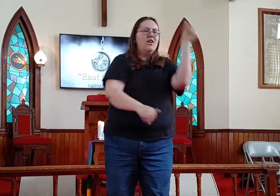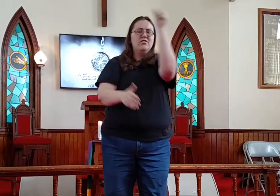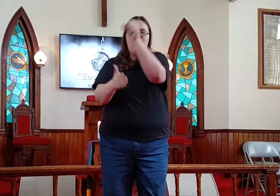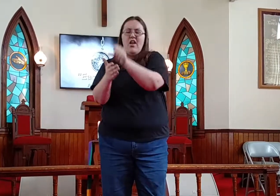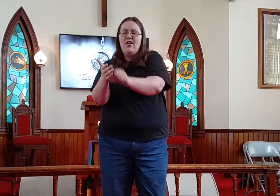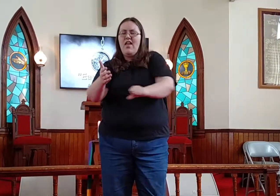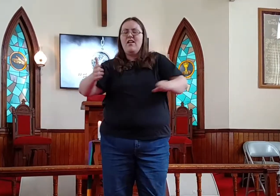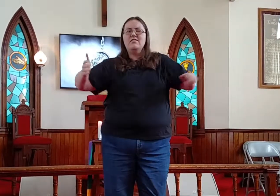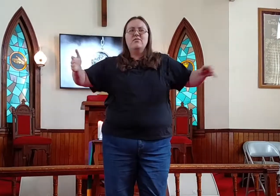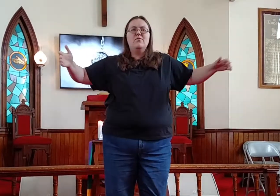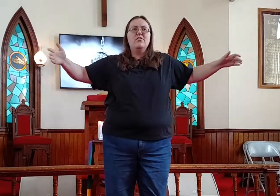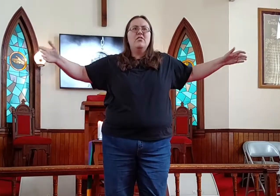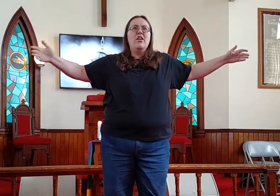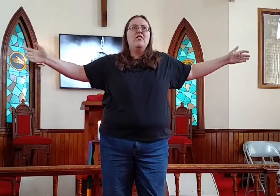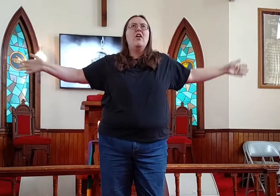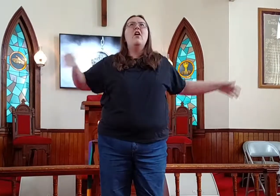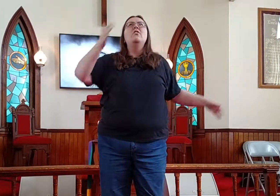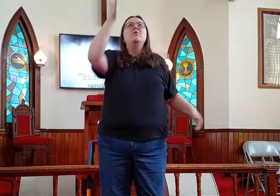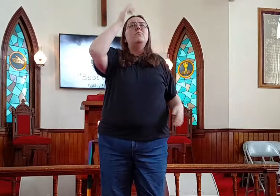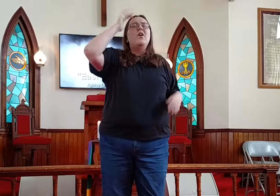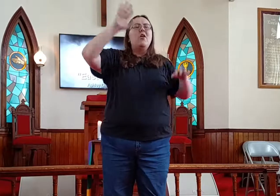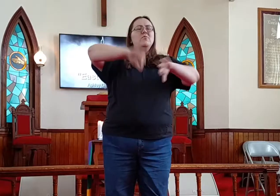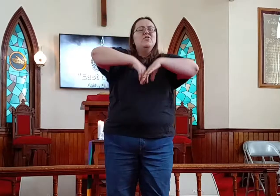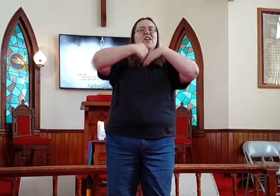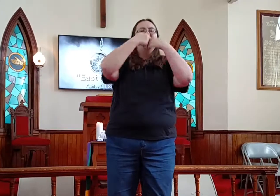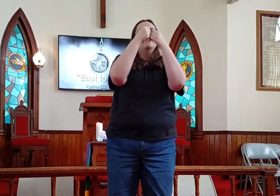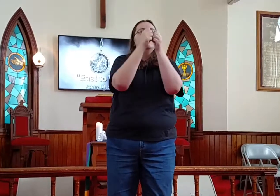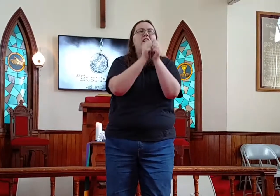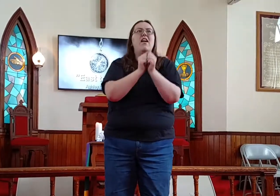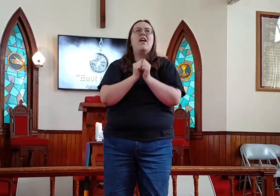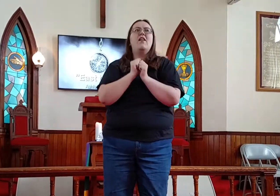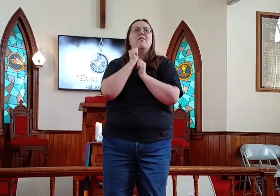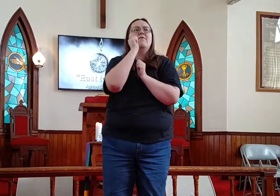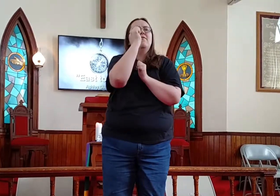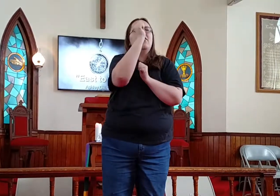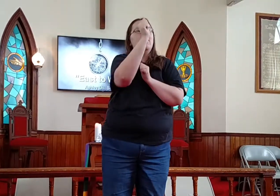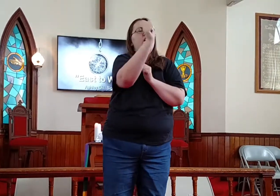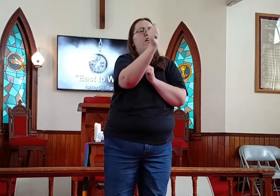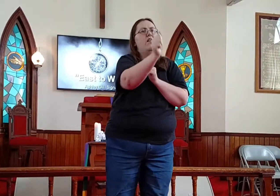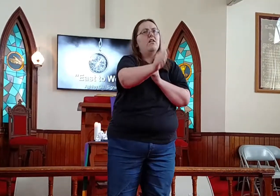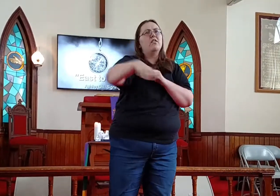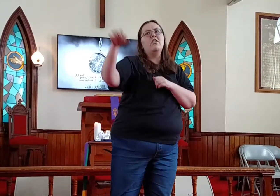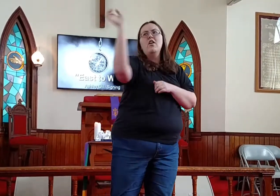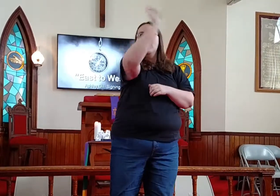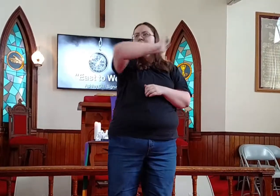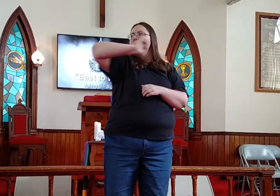One scarred hand to the other You know just how far